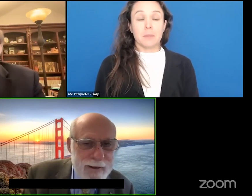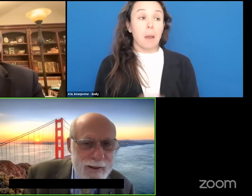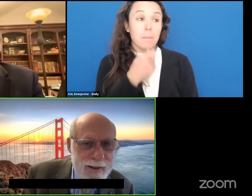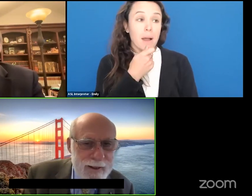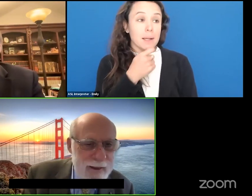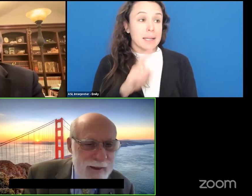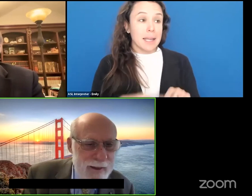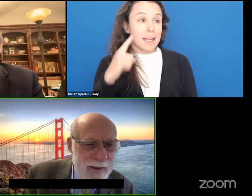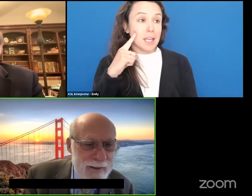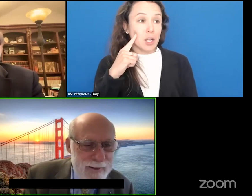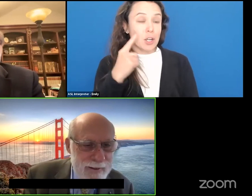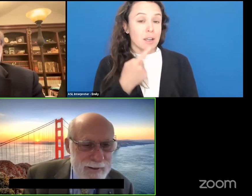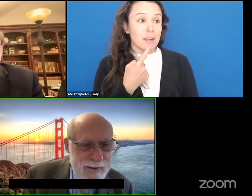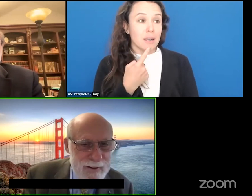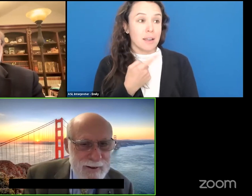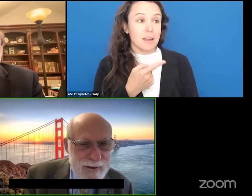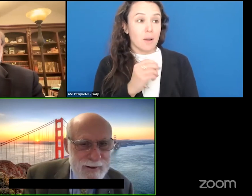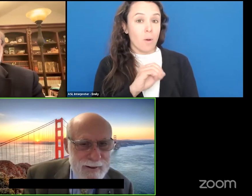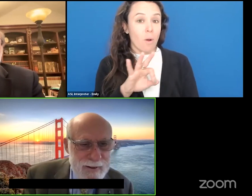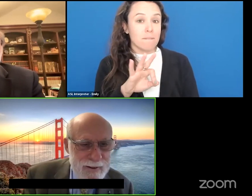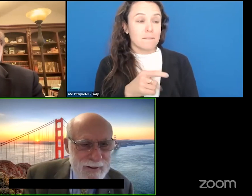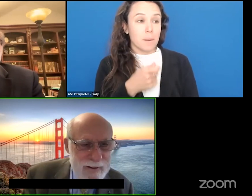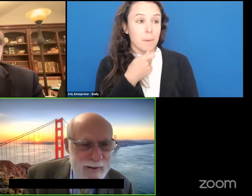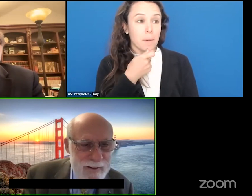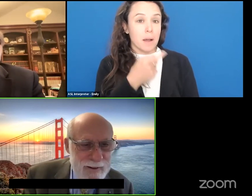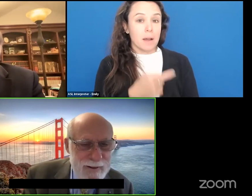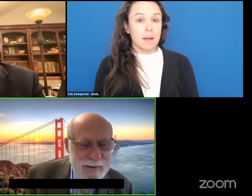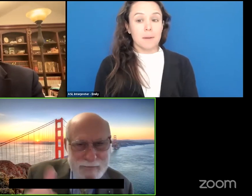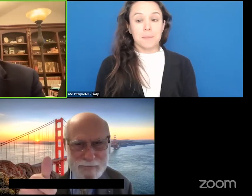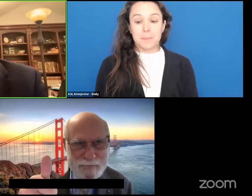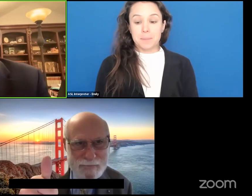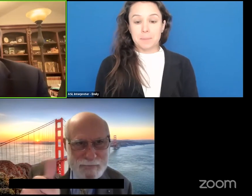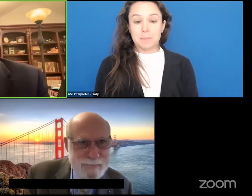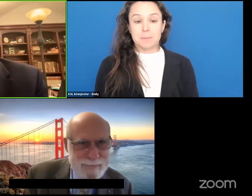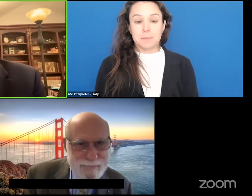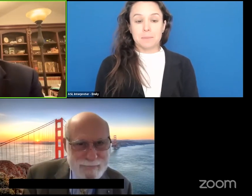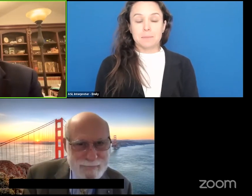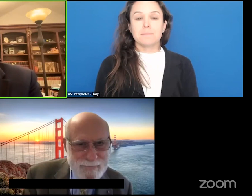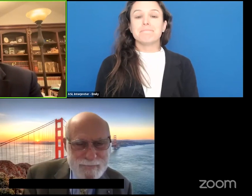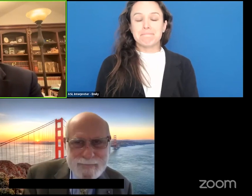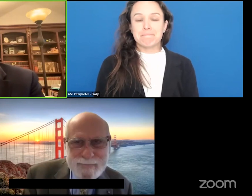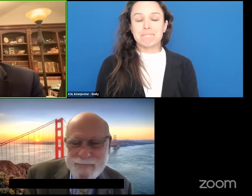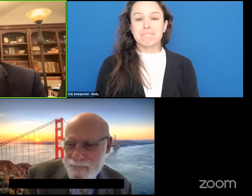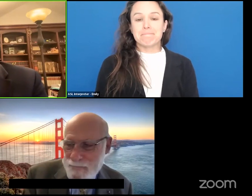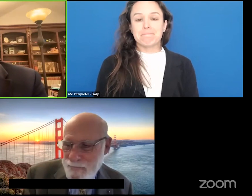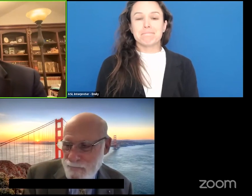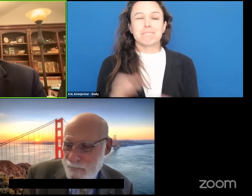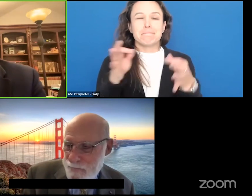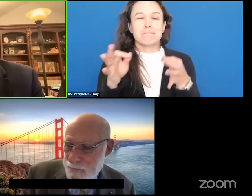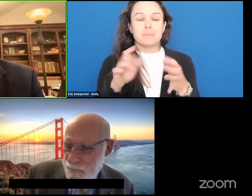A Little bit about the origin